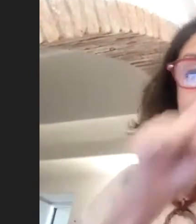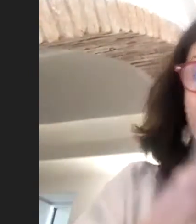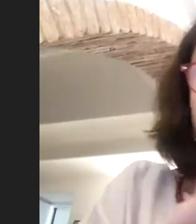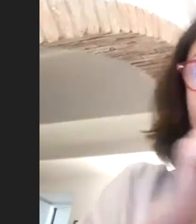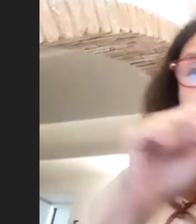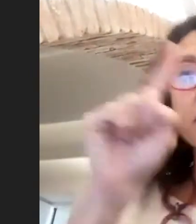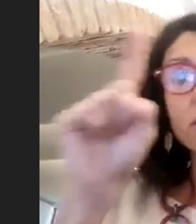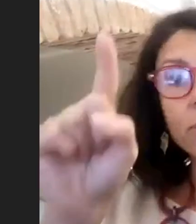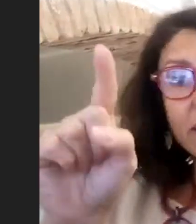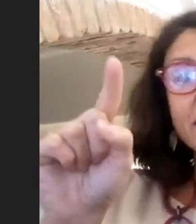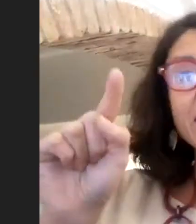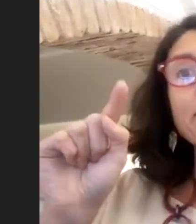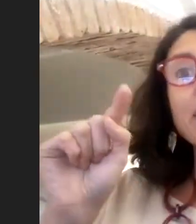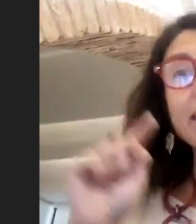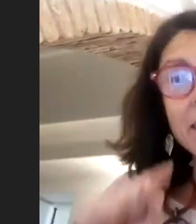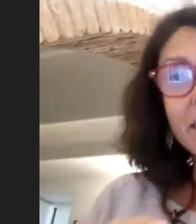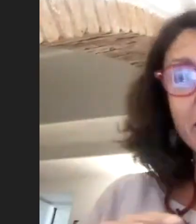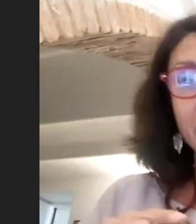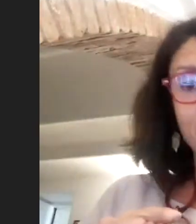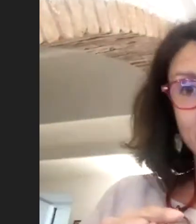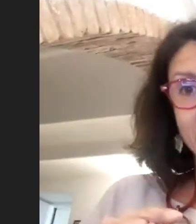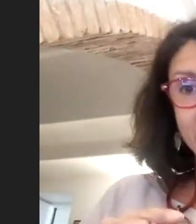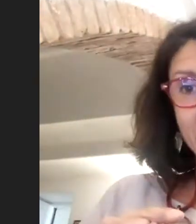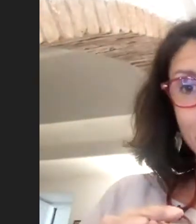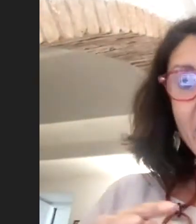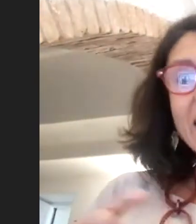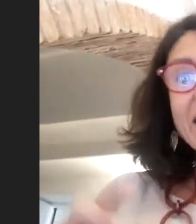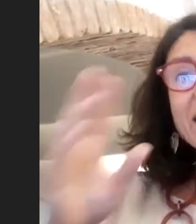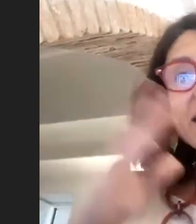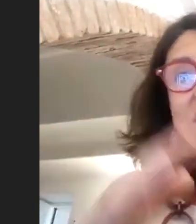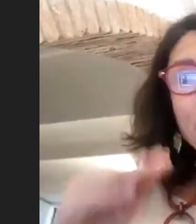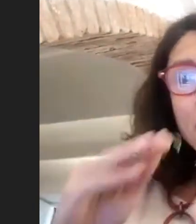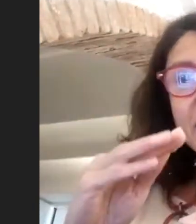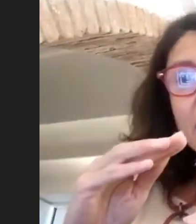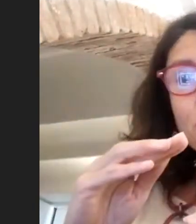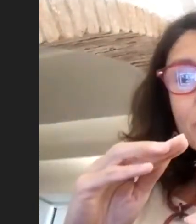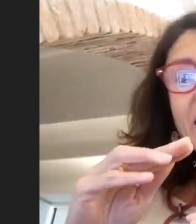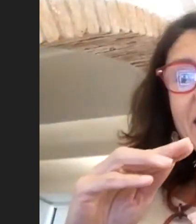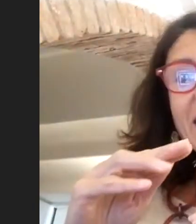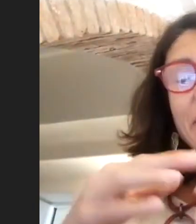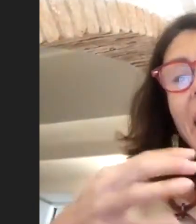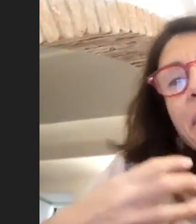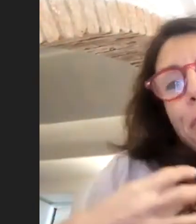them, the school system and the theatre system. That is something that I feel